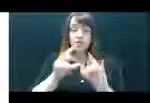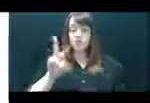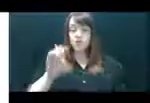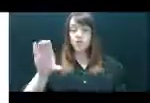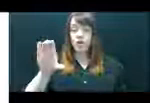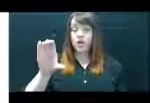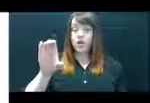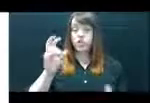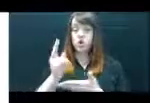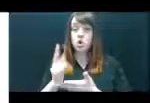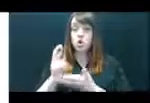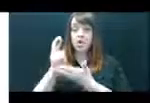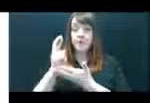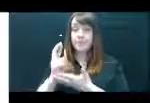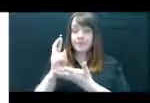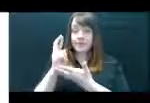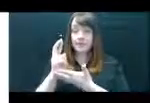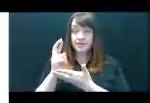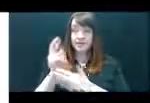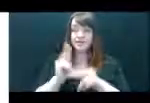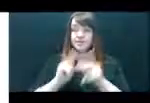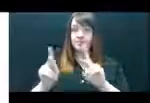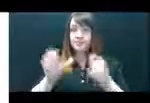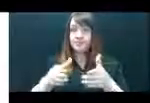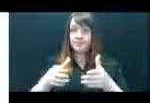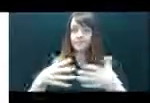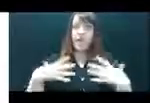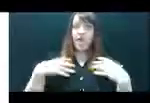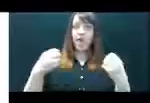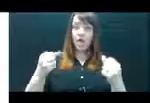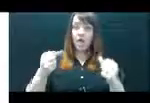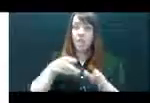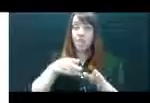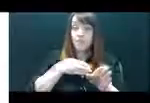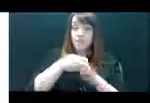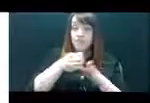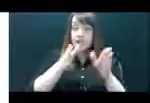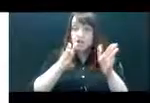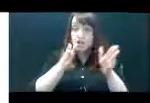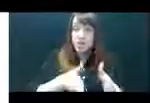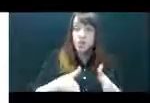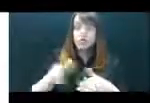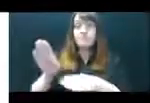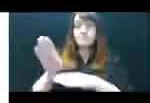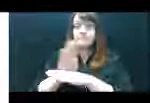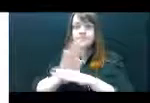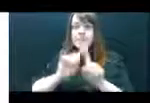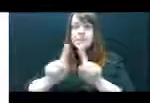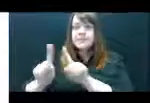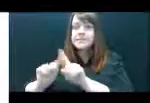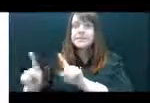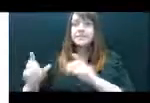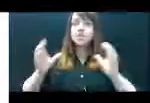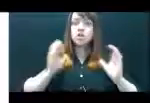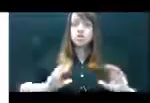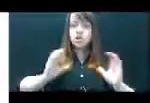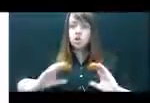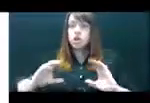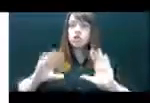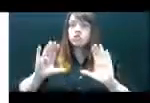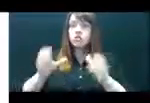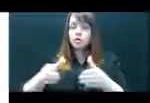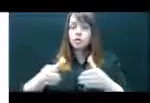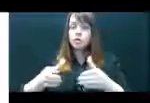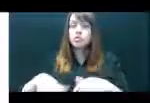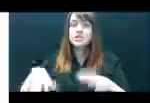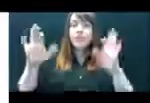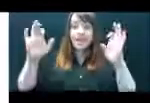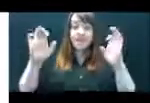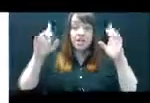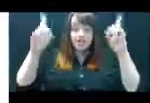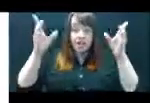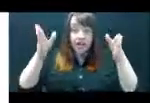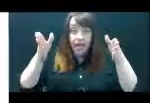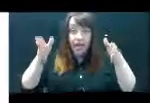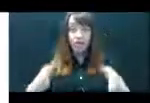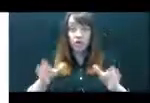health professionals, employers, consumers, educators, and other persons interested in